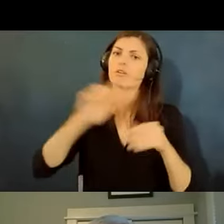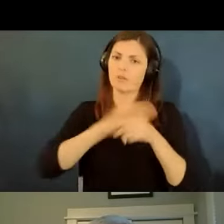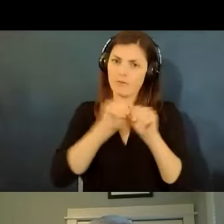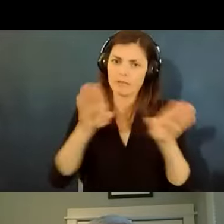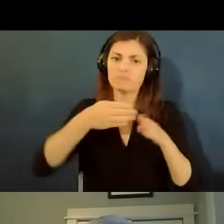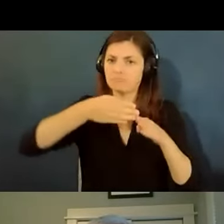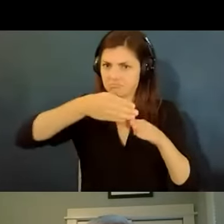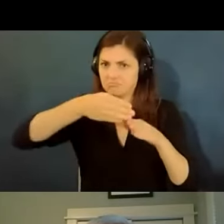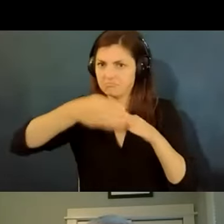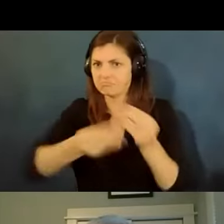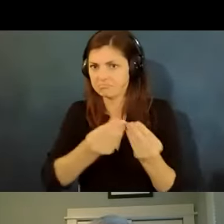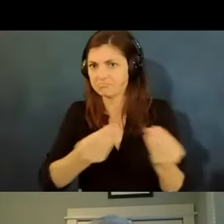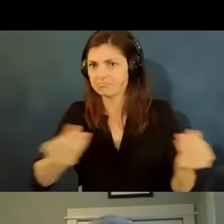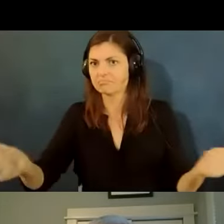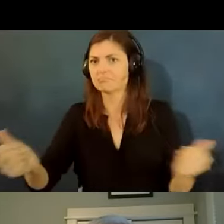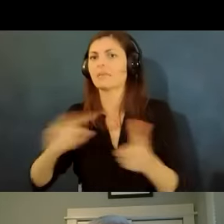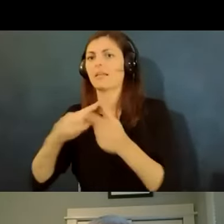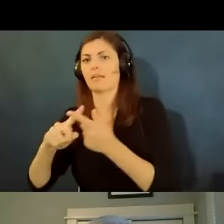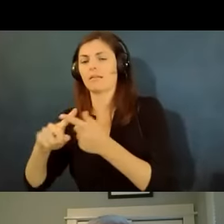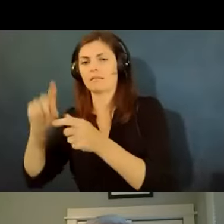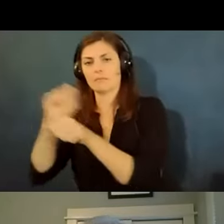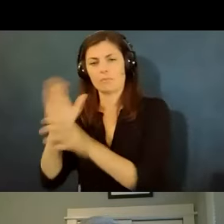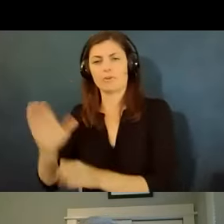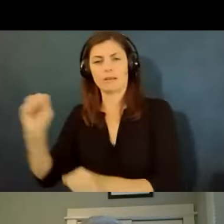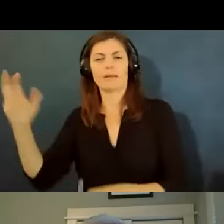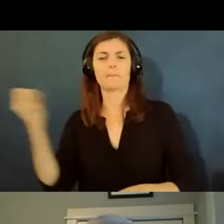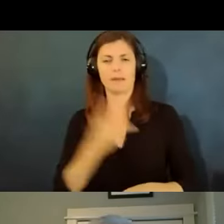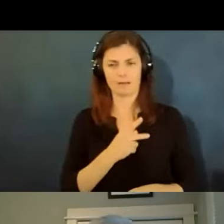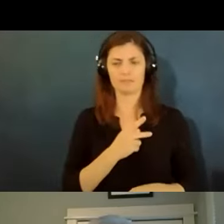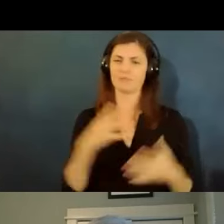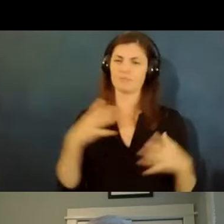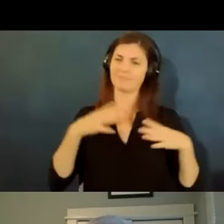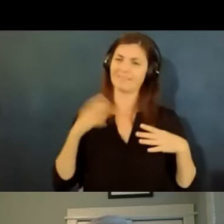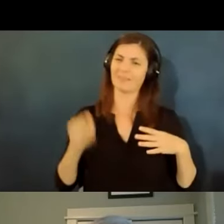leave is a little bit difficult when during when it's specifically related to the pandemic